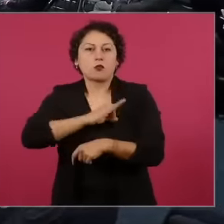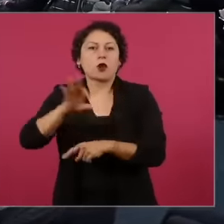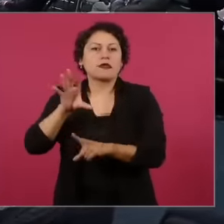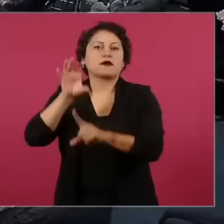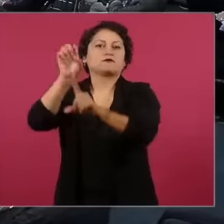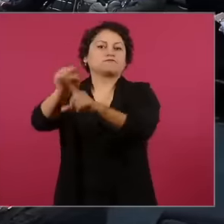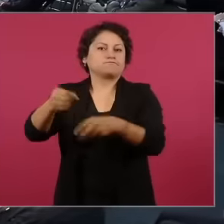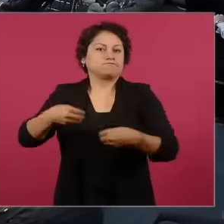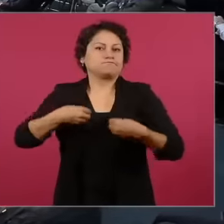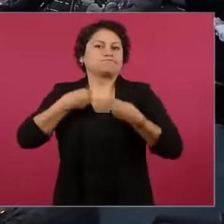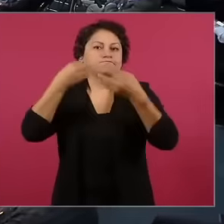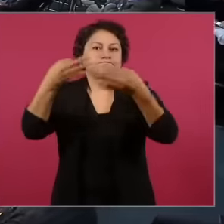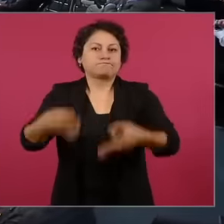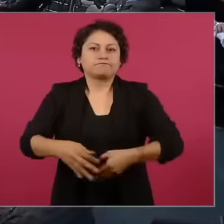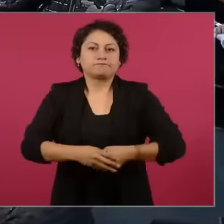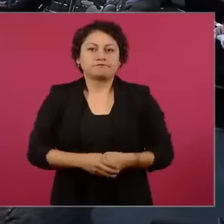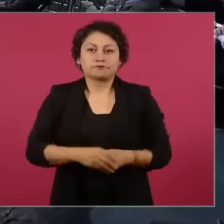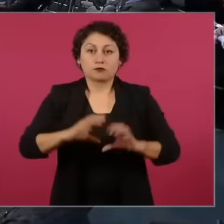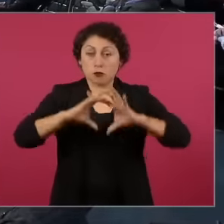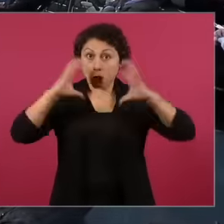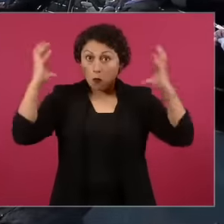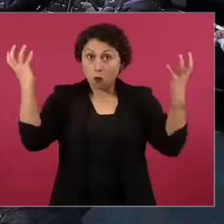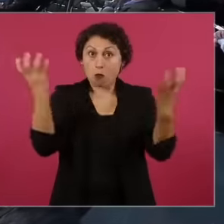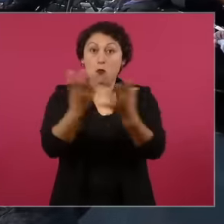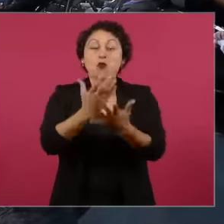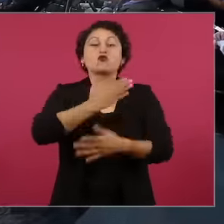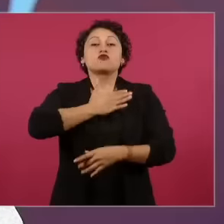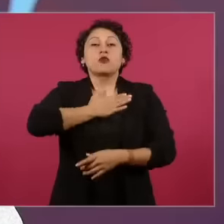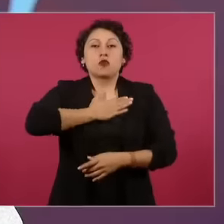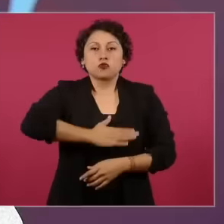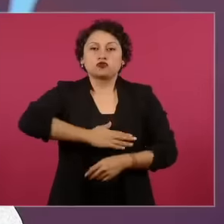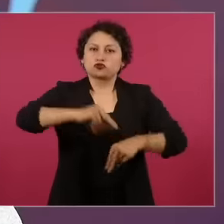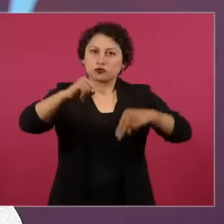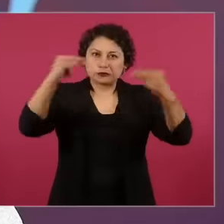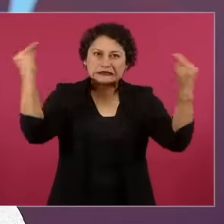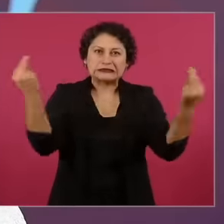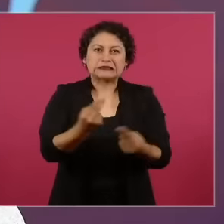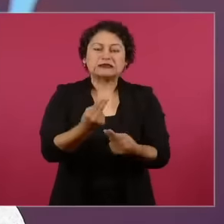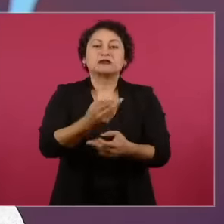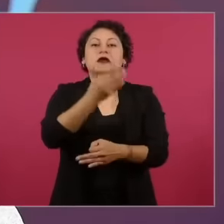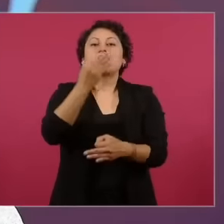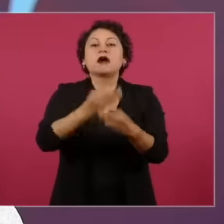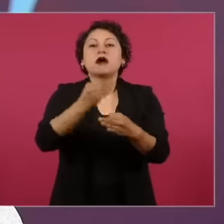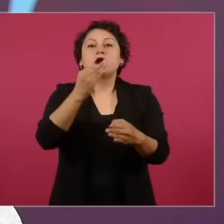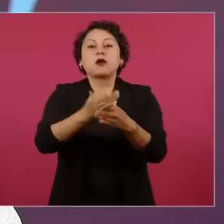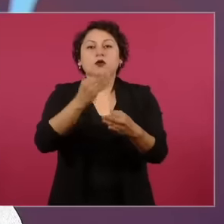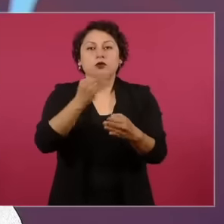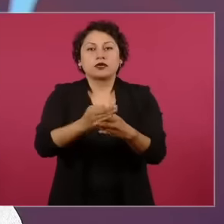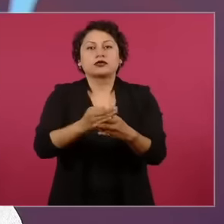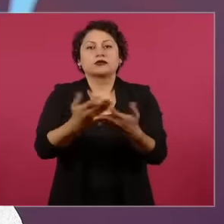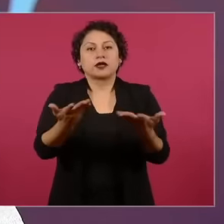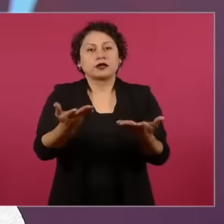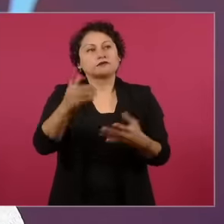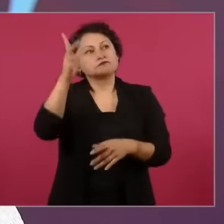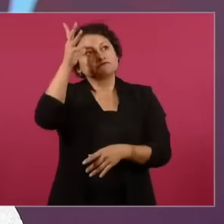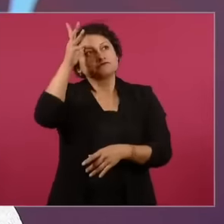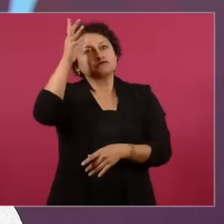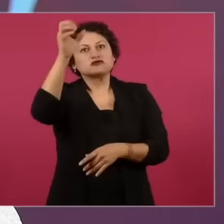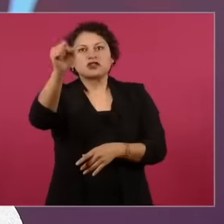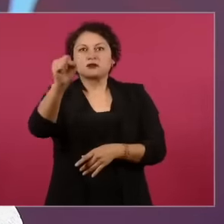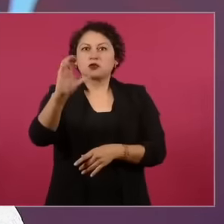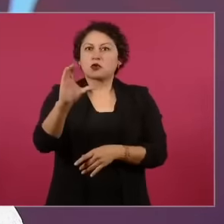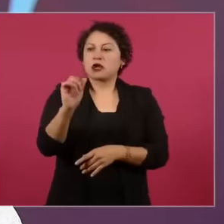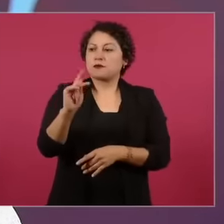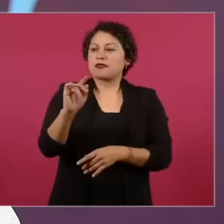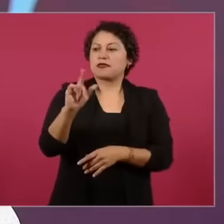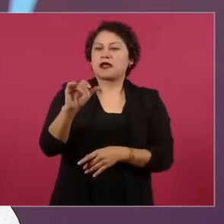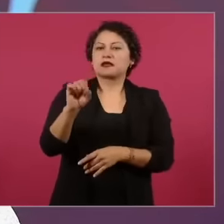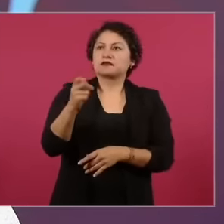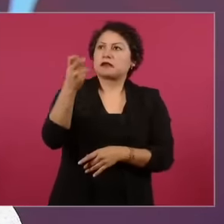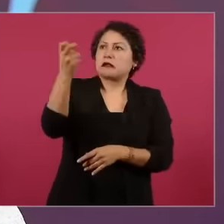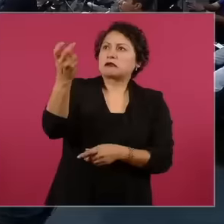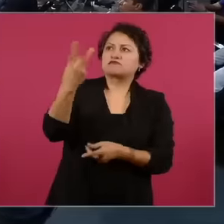just world and what we have now at this moment from the capitalist model it is not and it will never be and